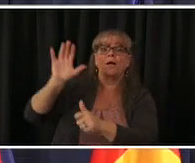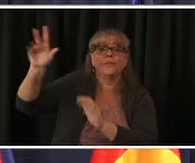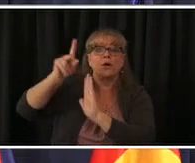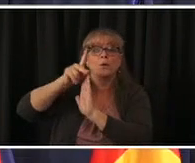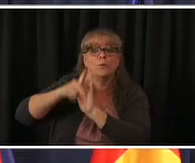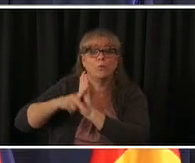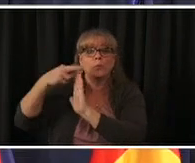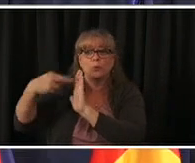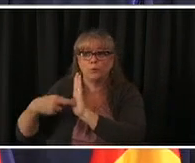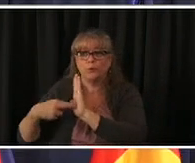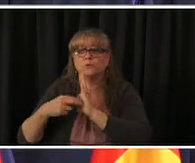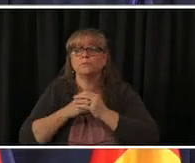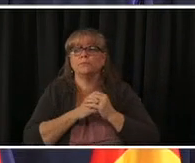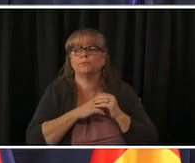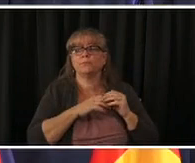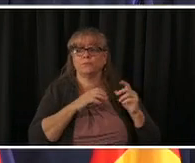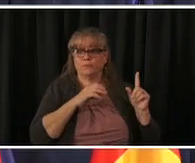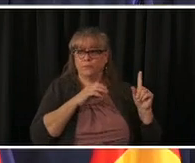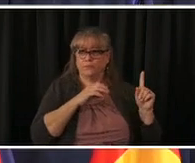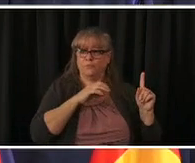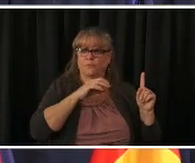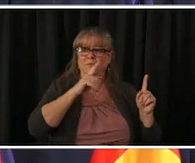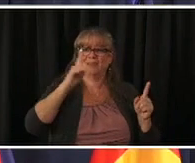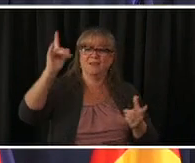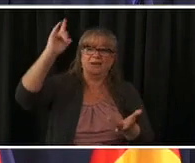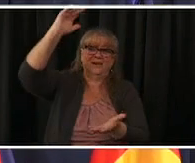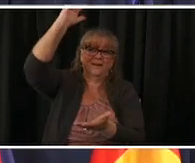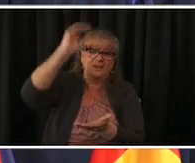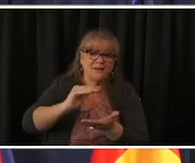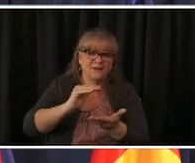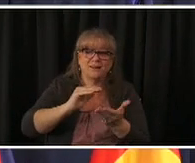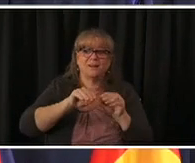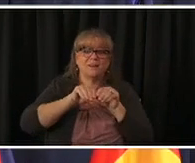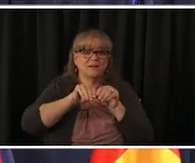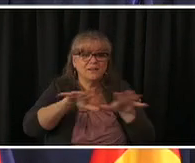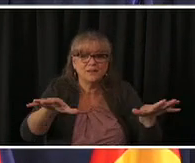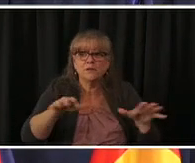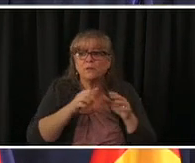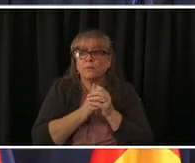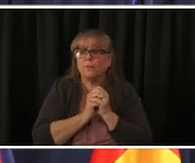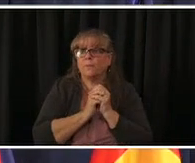the uh the risk of covid we support that work and uh you know everybody of course has to follow the